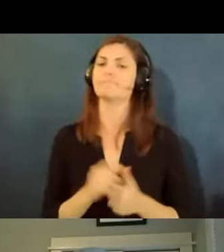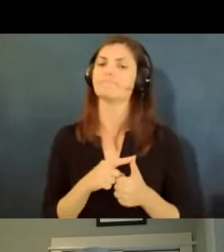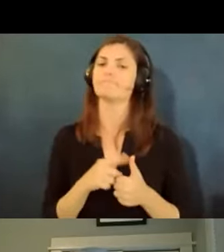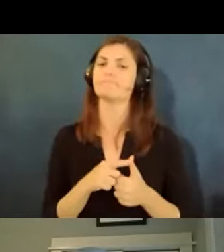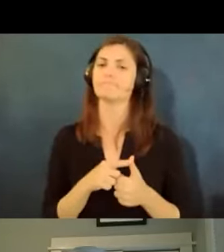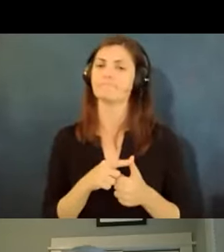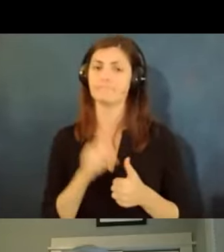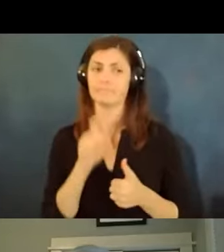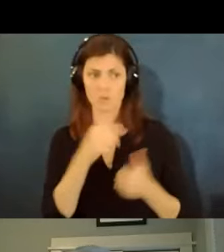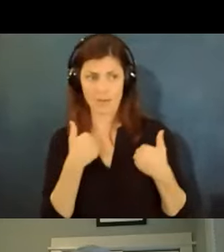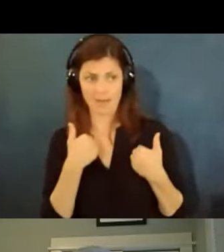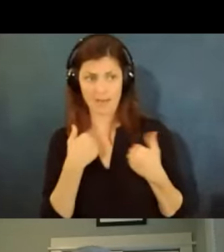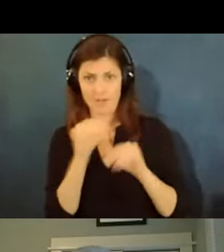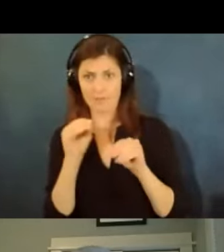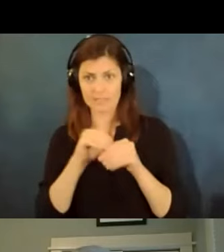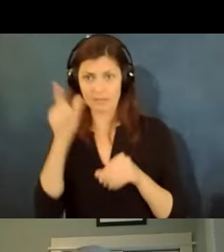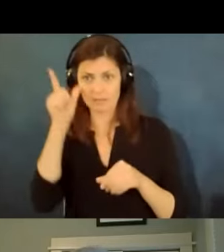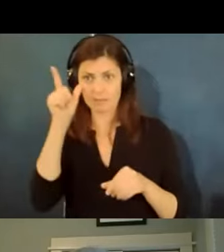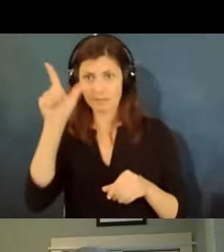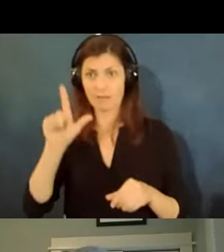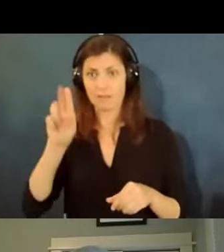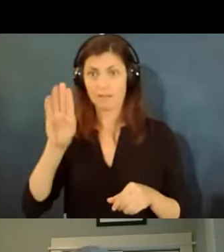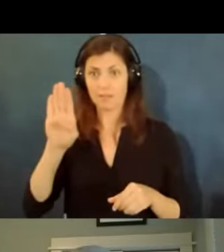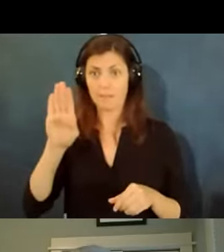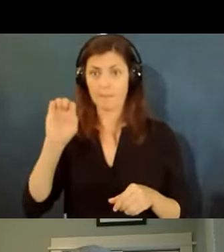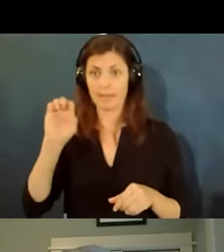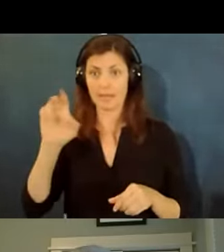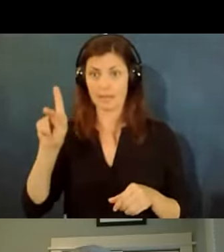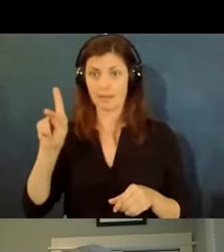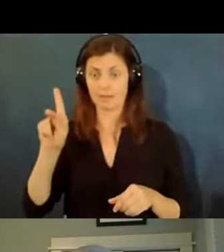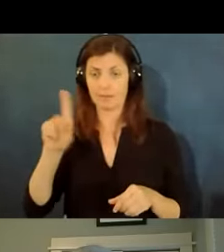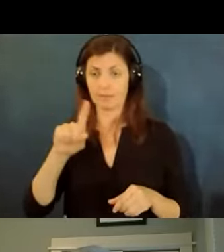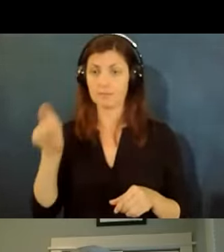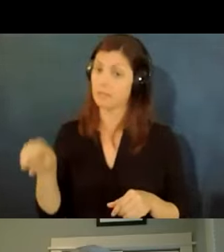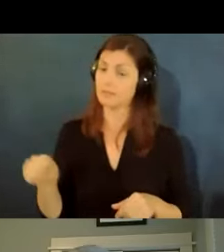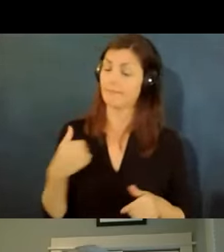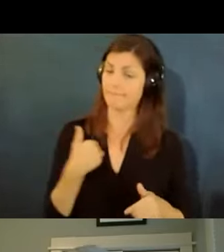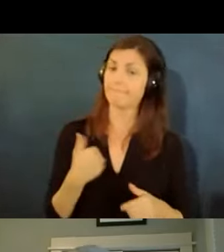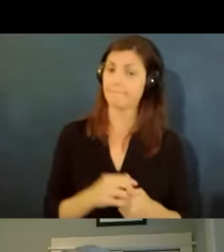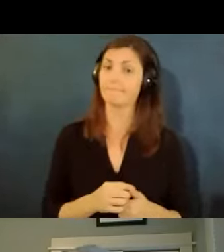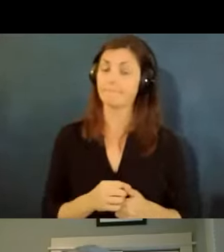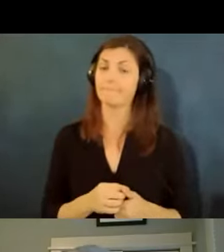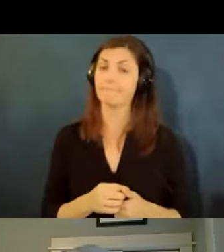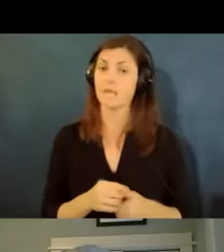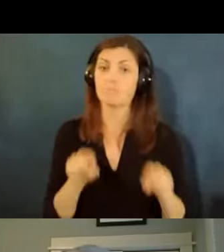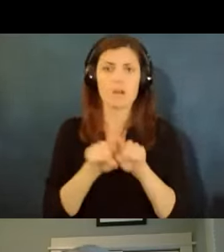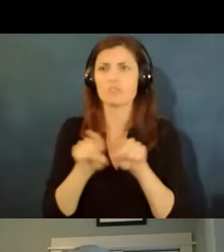in lubbock and the answer is yes but in addition to that we take cases from all over the state